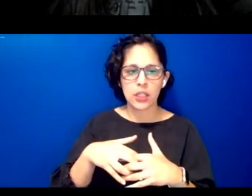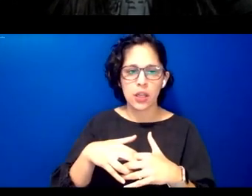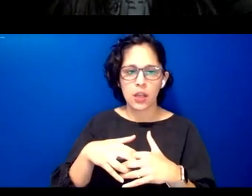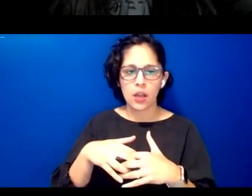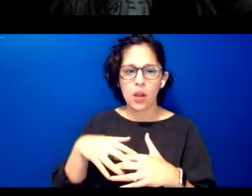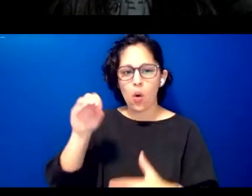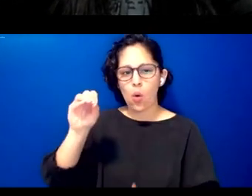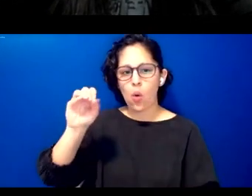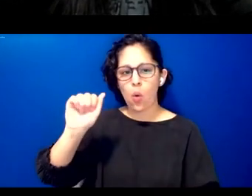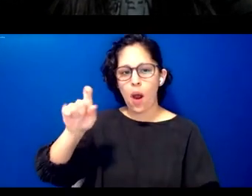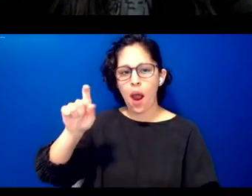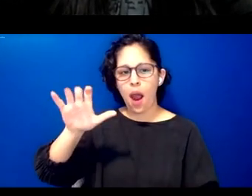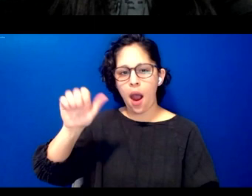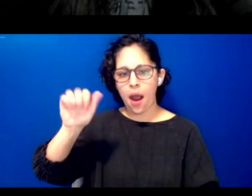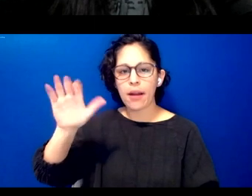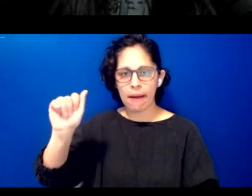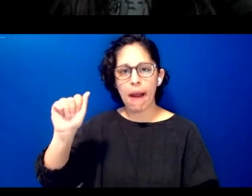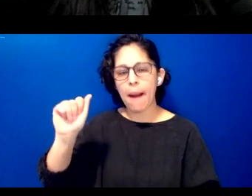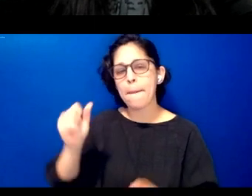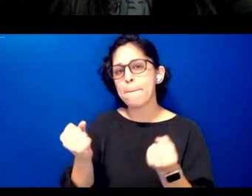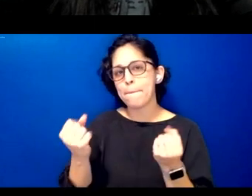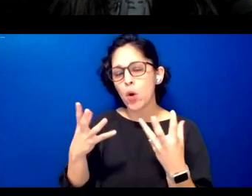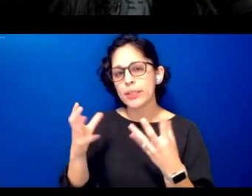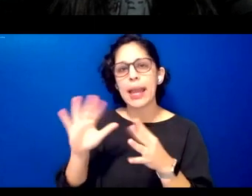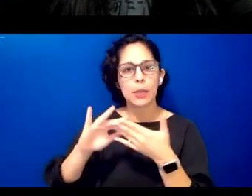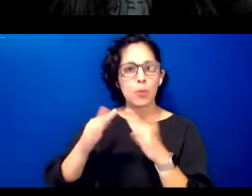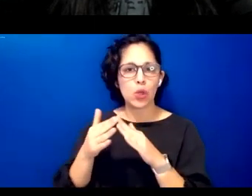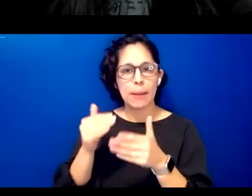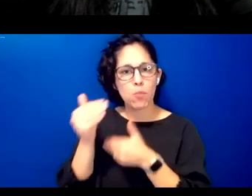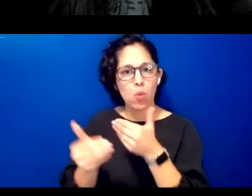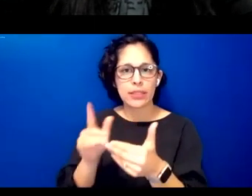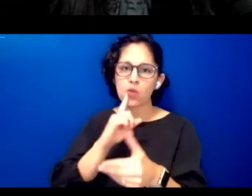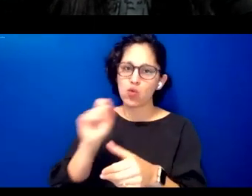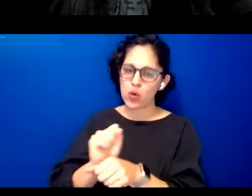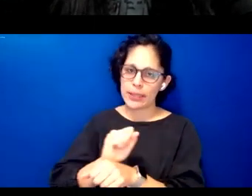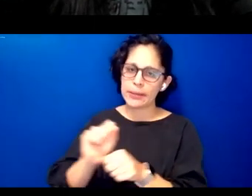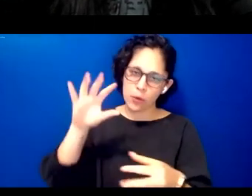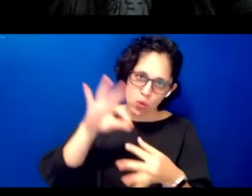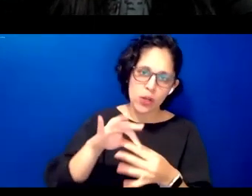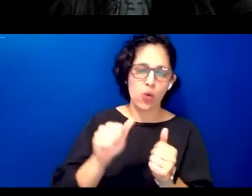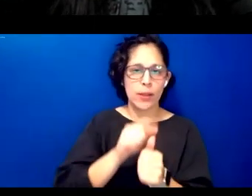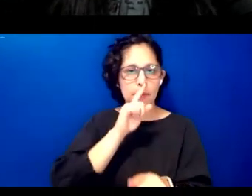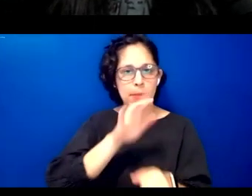and multi-vocal community process that is rooted in a commitment to strengthening the